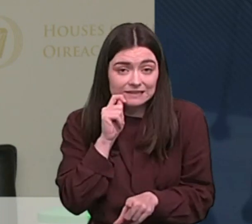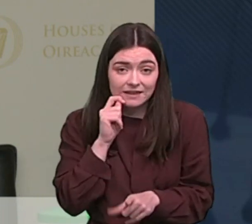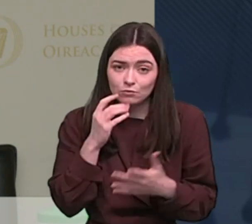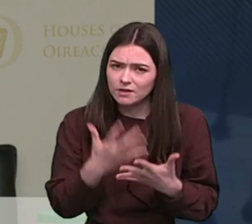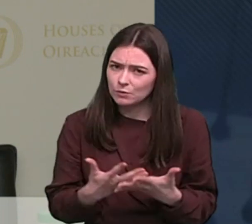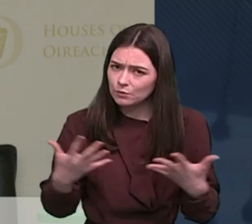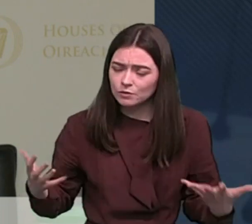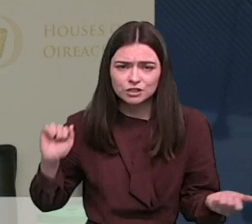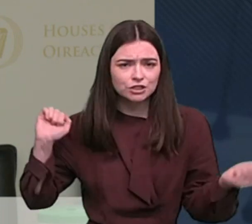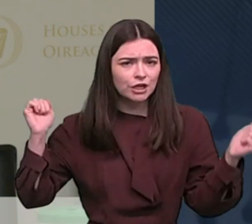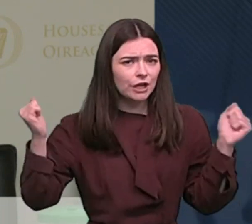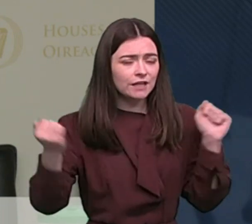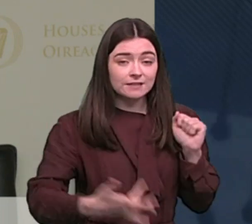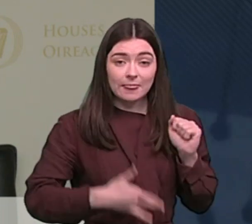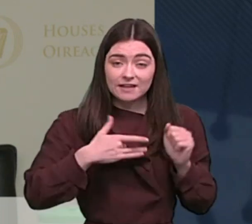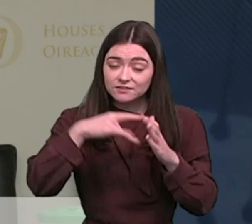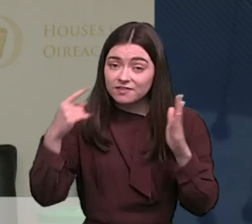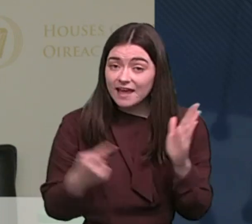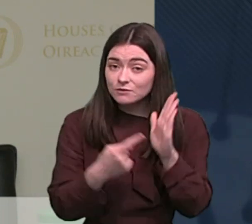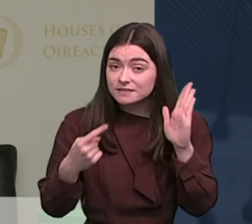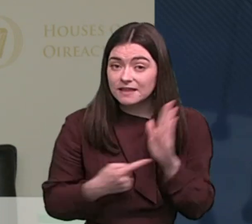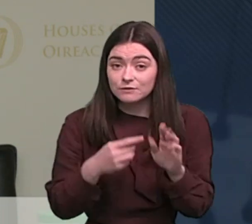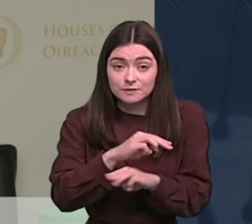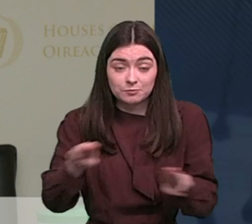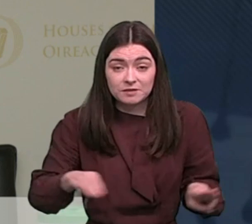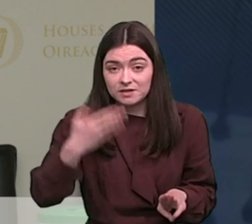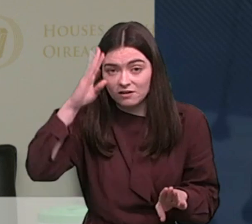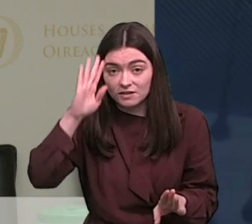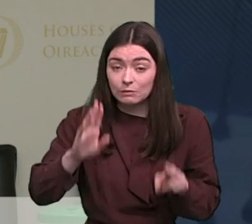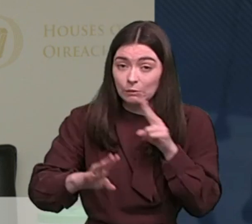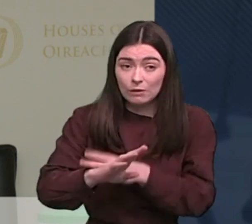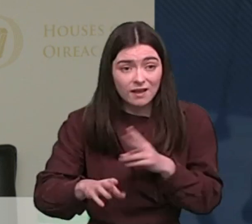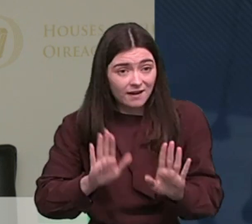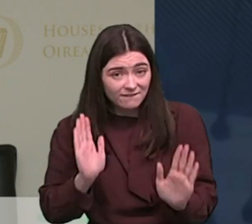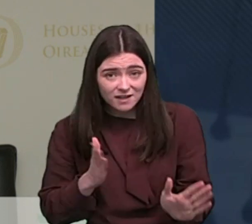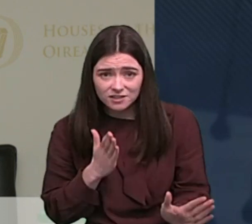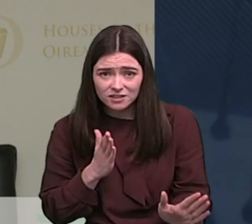changed the lives of thousands of people in Ireland through our reports... Mr. Farrelly, do you take...Can I finish? Am I allowed to finish? No, because I would like... I have